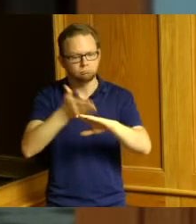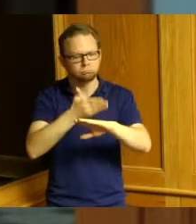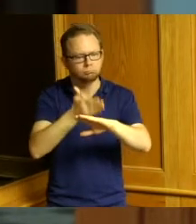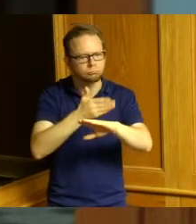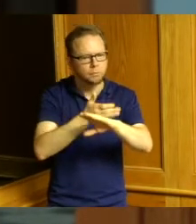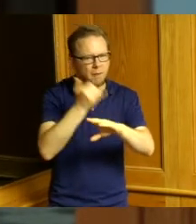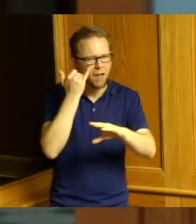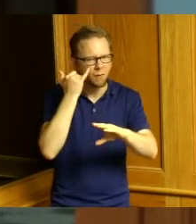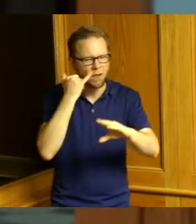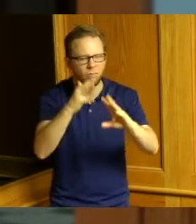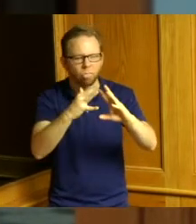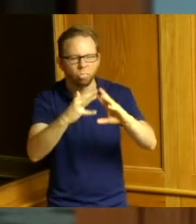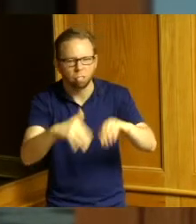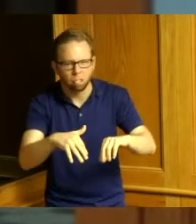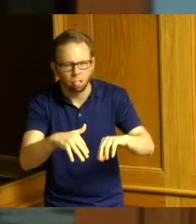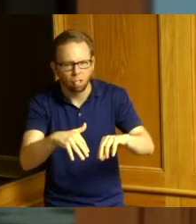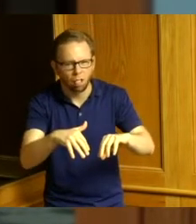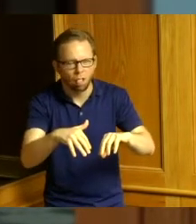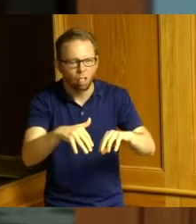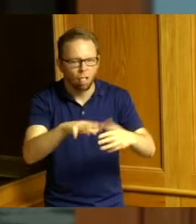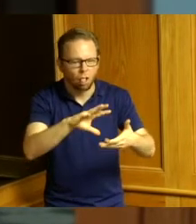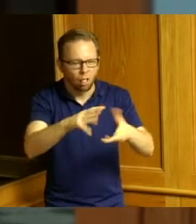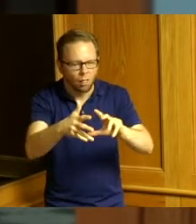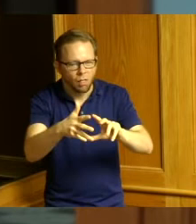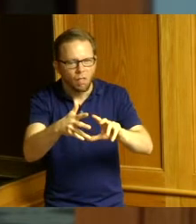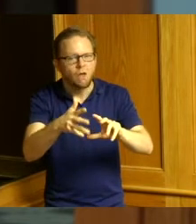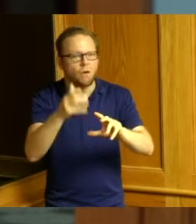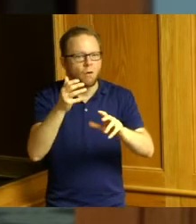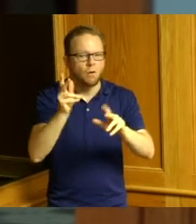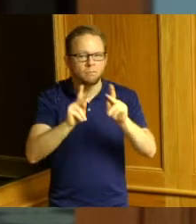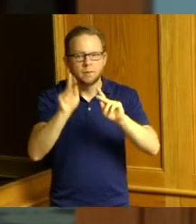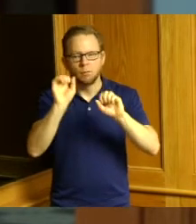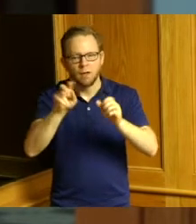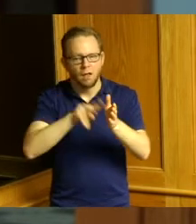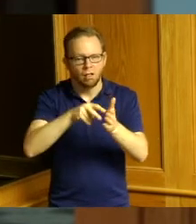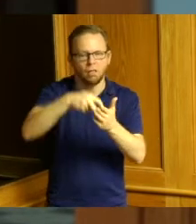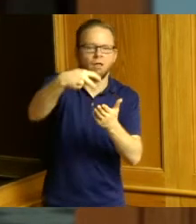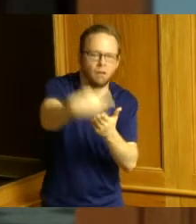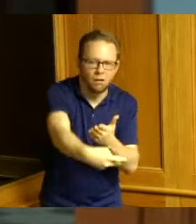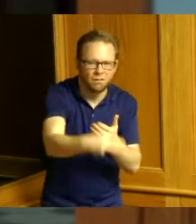deficient have our tripping habits hazard safety hazards drainage issues